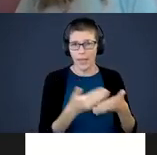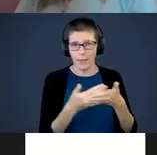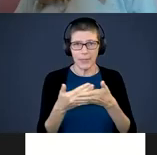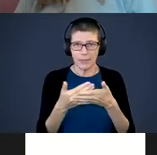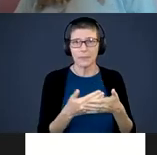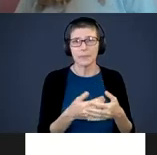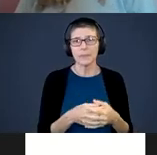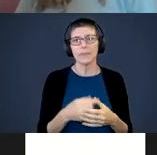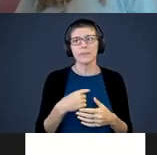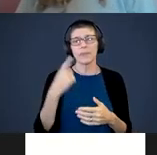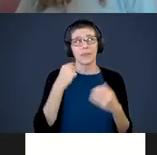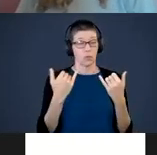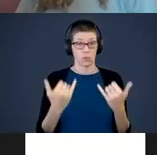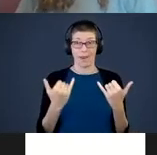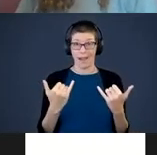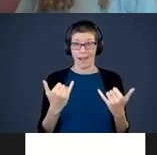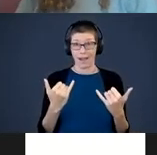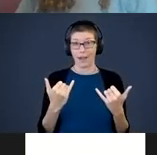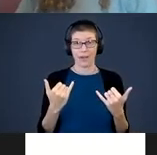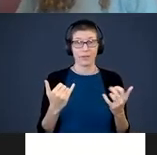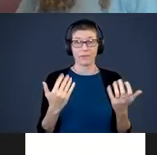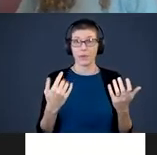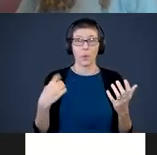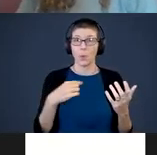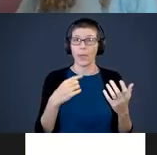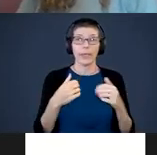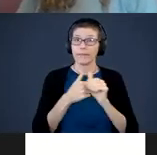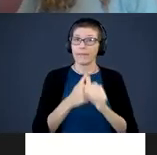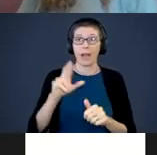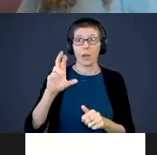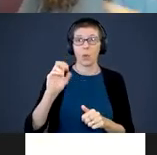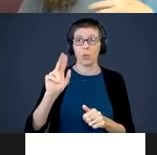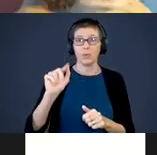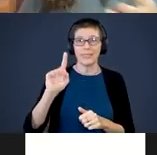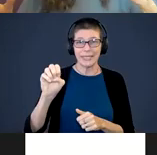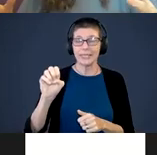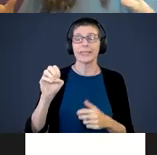I think right now we go through routines. It’s like were going to give the baby a bath,